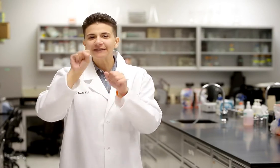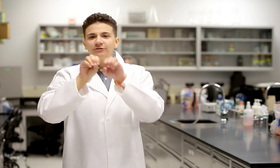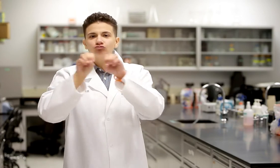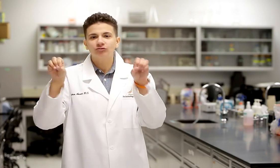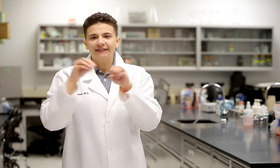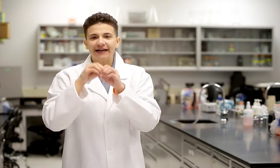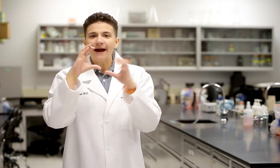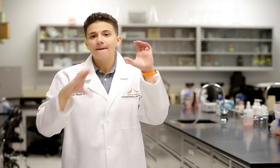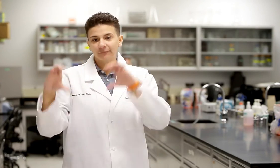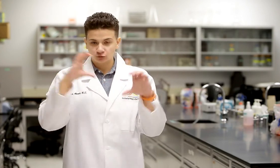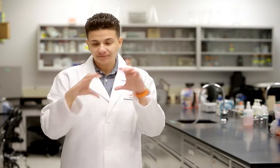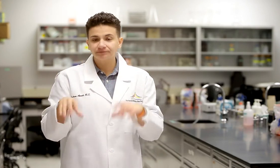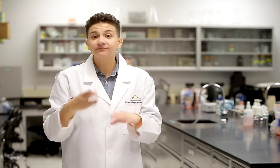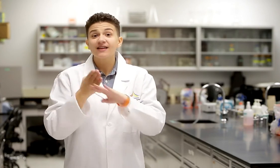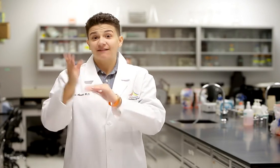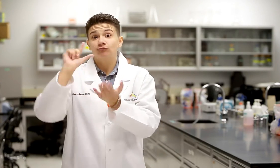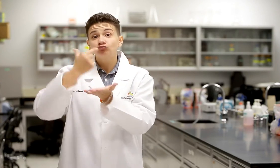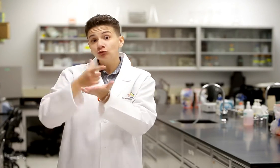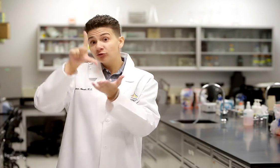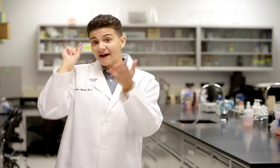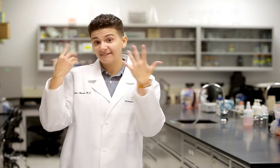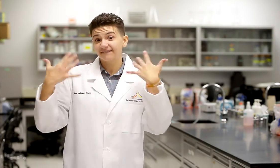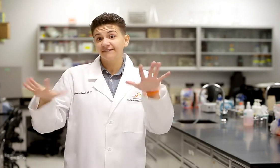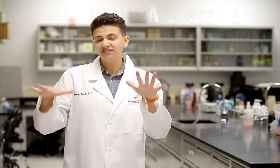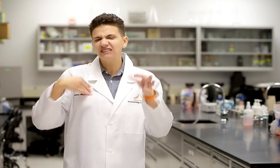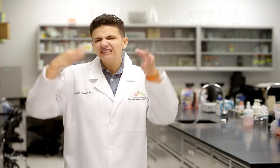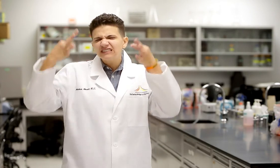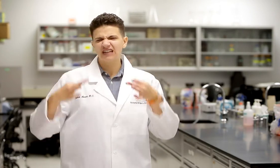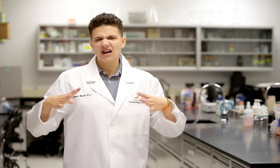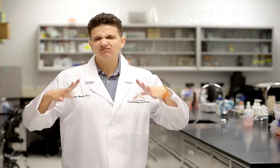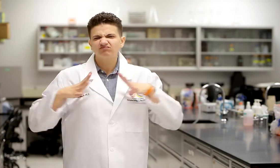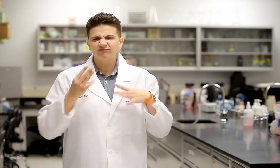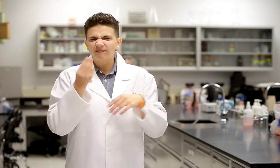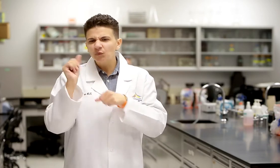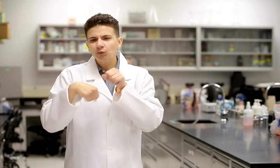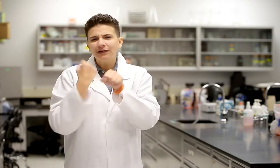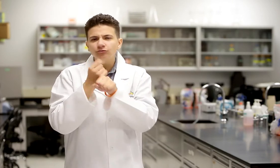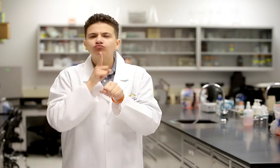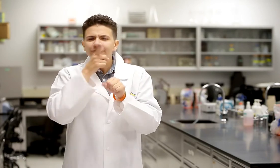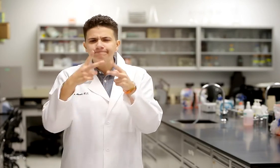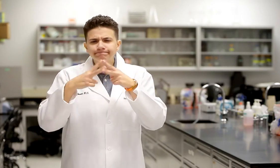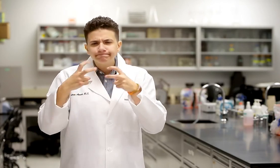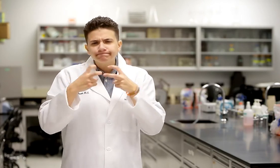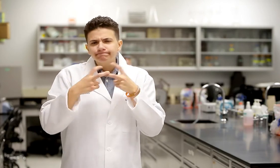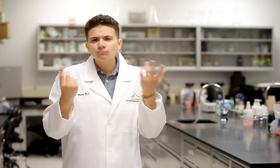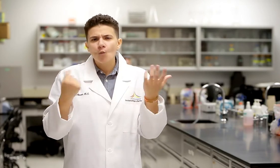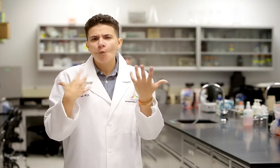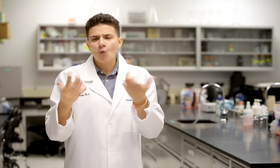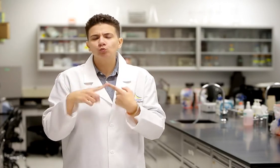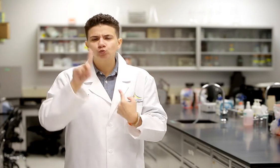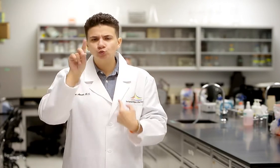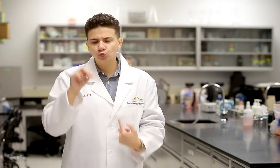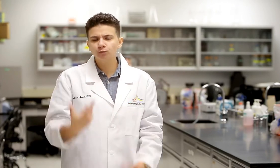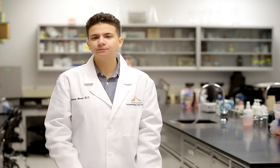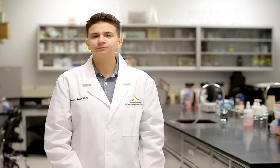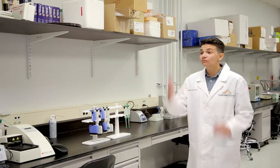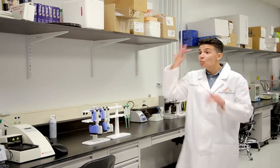degree in Chemistry. After leaving Gallaudet, I decided to take a few years off to do some self-reflection and decide what I wanted to do.